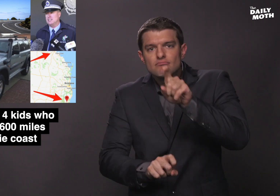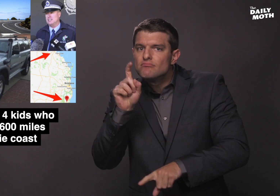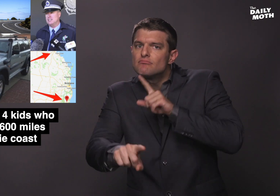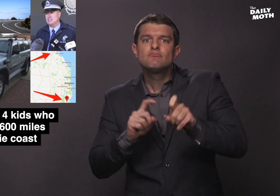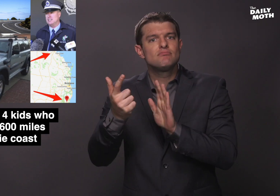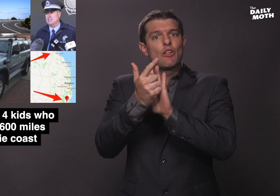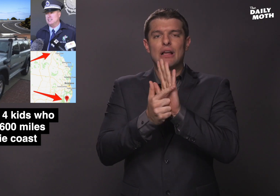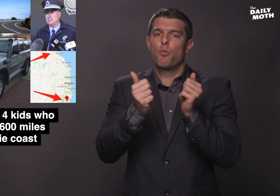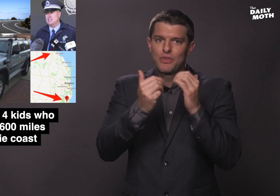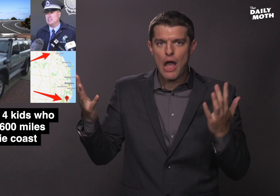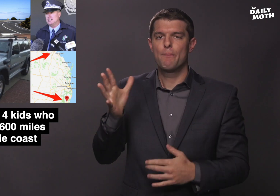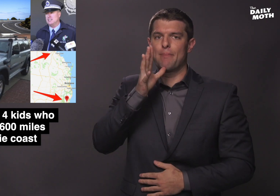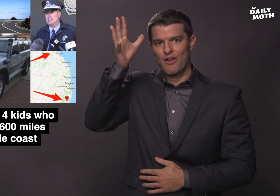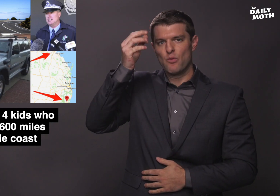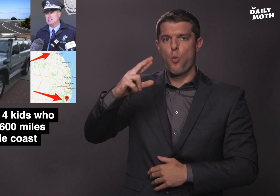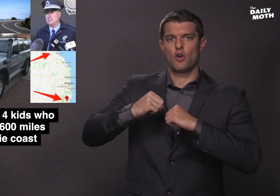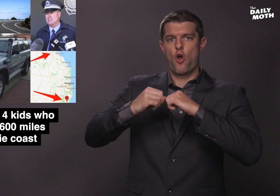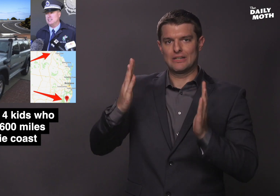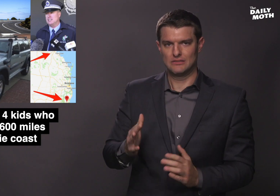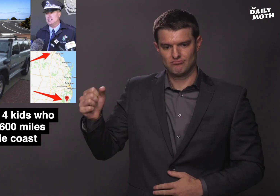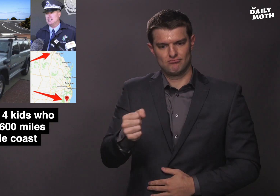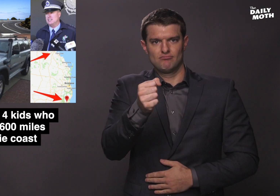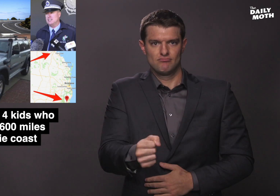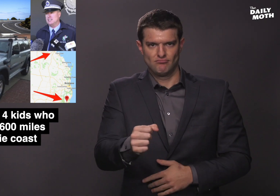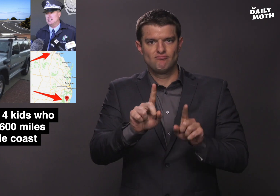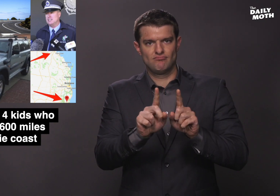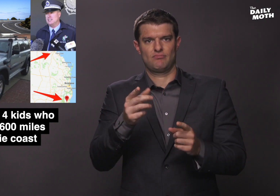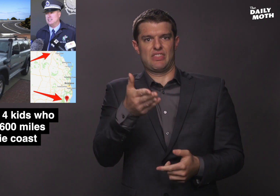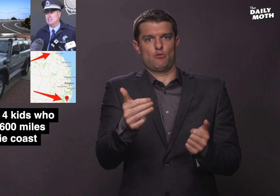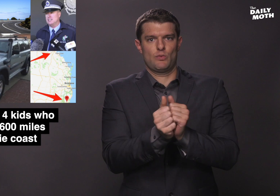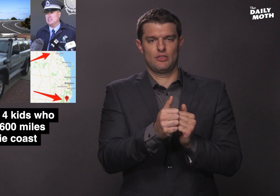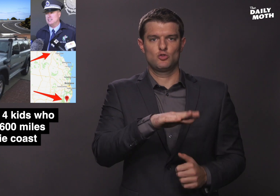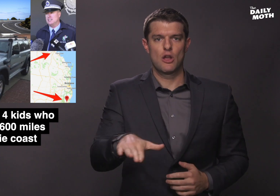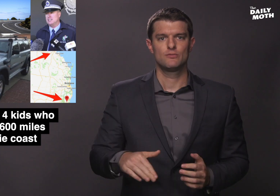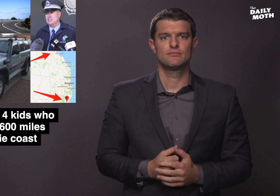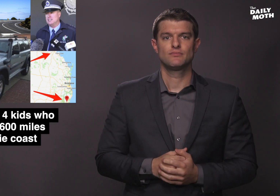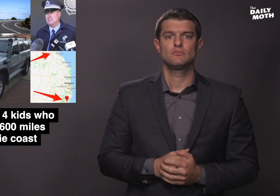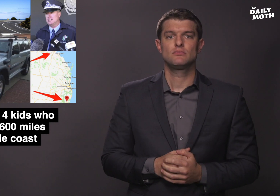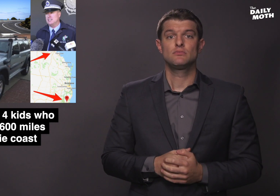legally be questioned without a parent or guardian present.